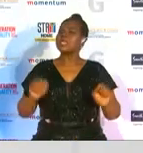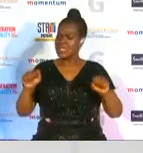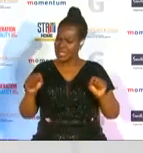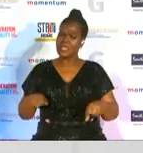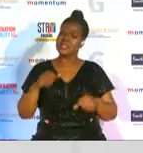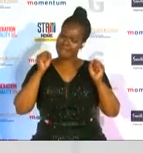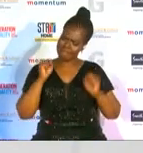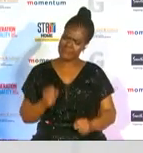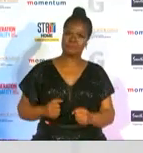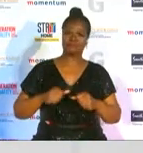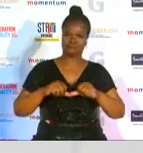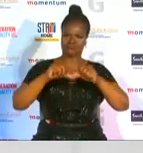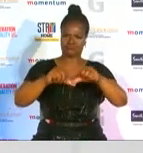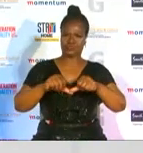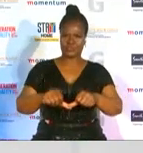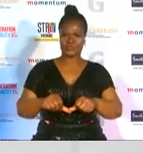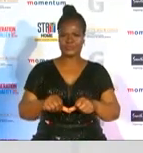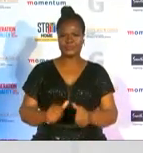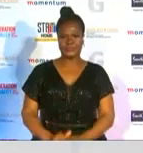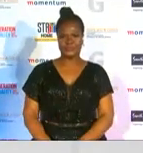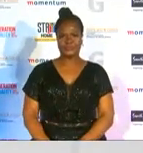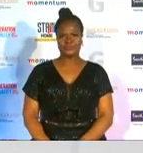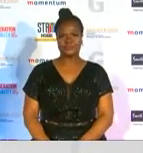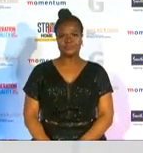we appreciate the work that they put in